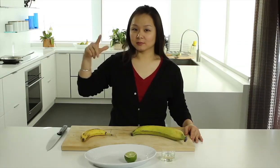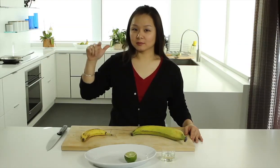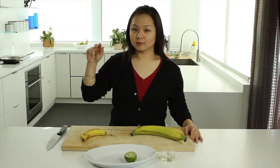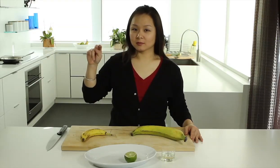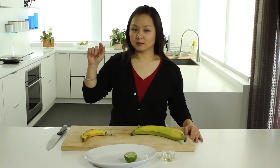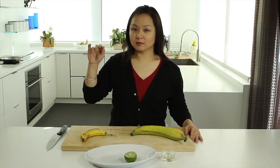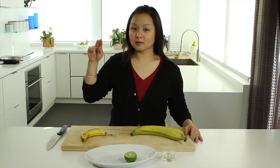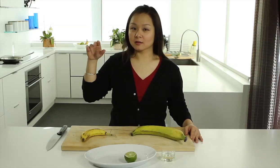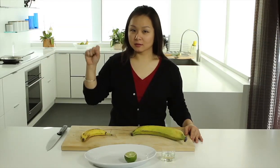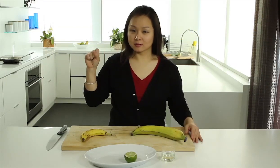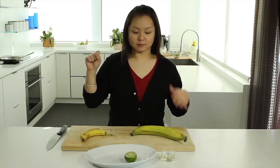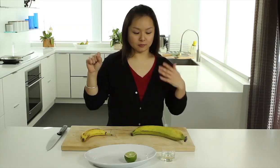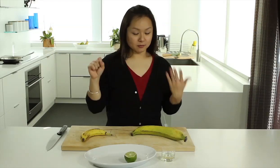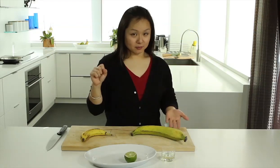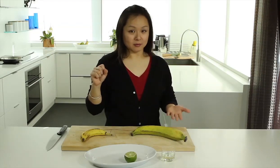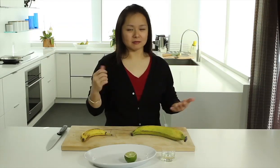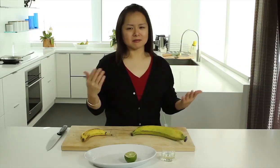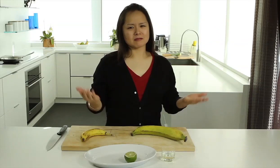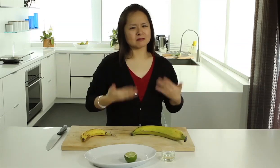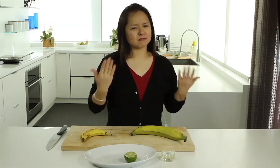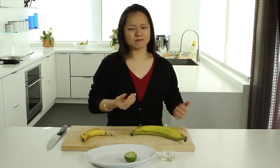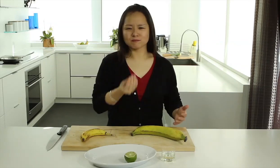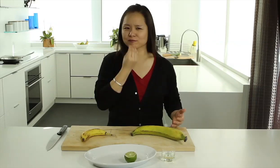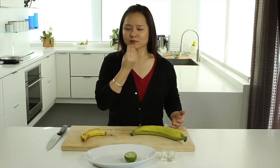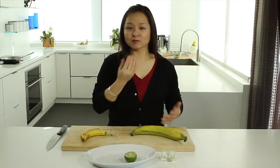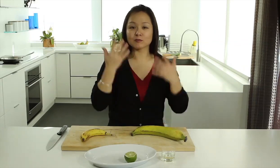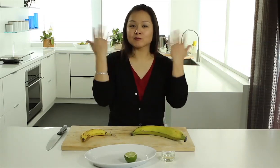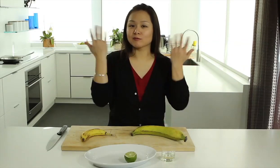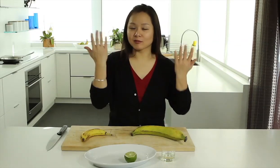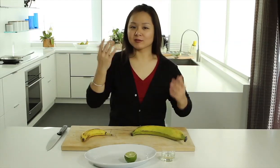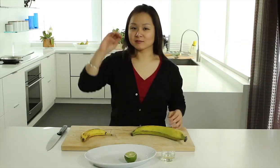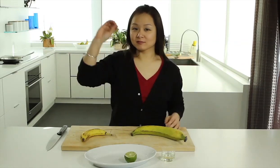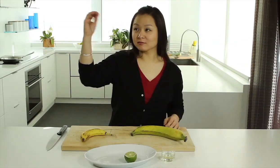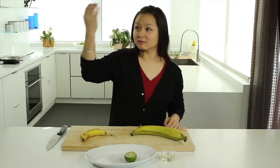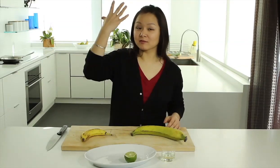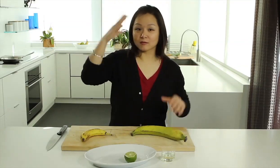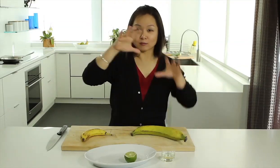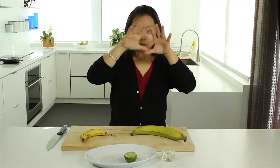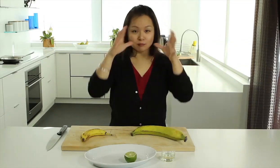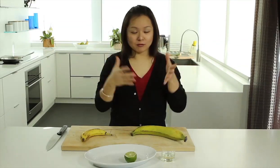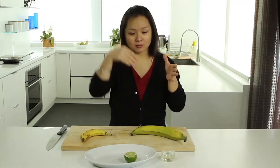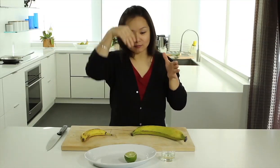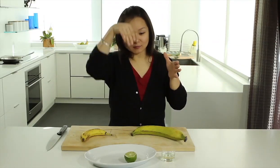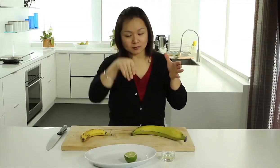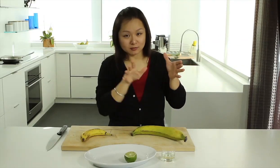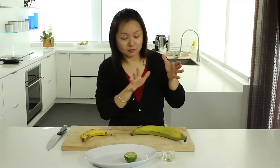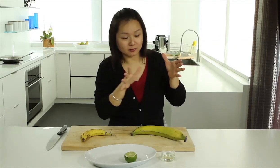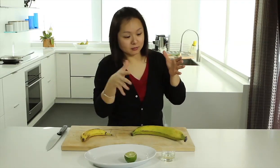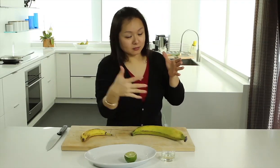Plantains are a basic food in the tropical regions of the world, the tenth most important staple that feeds the world.